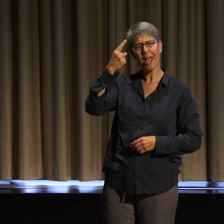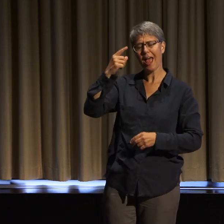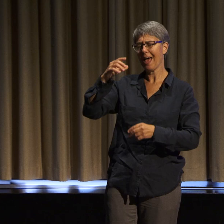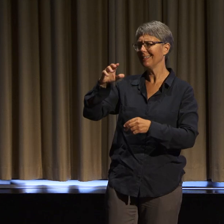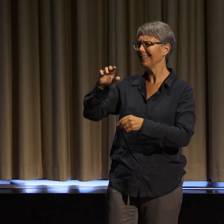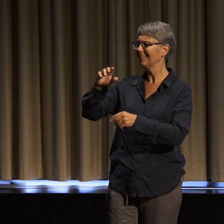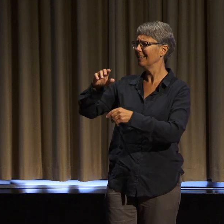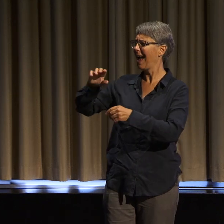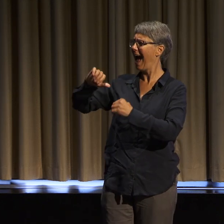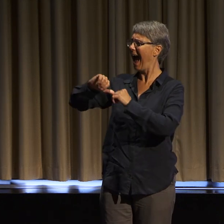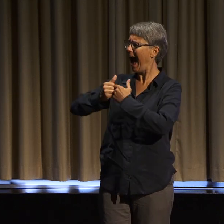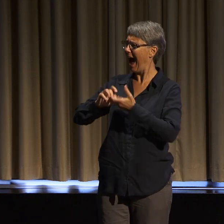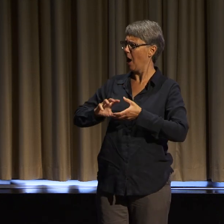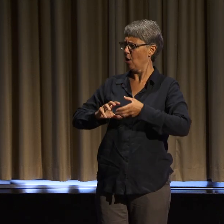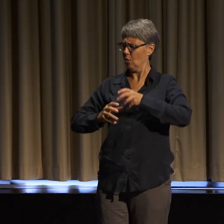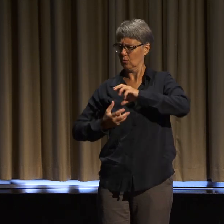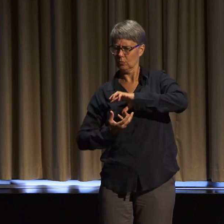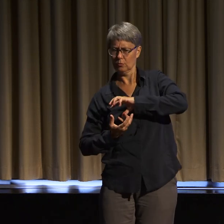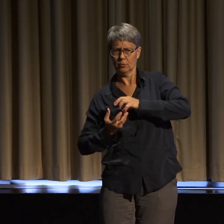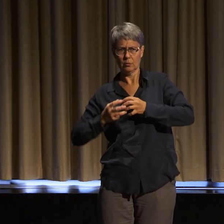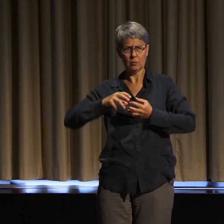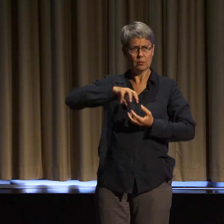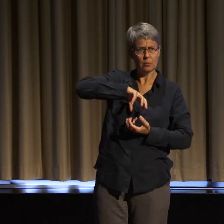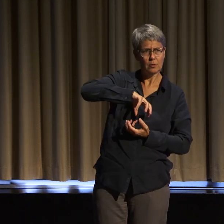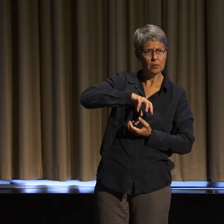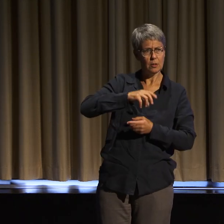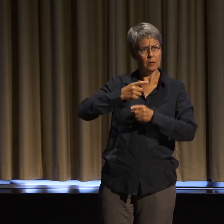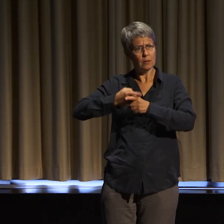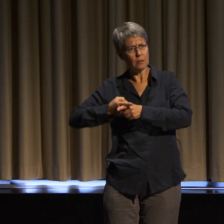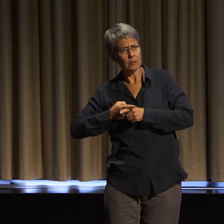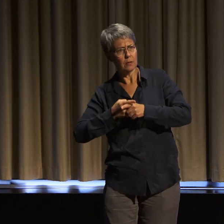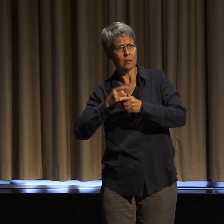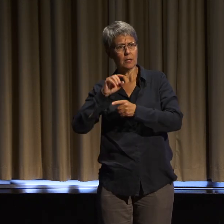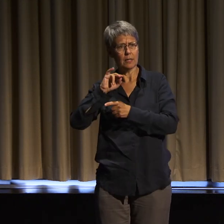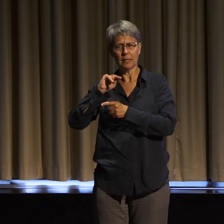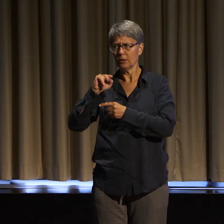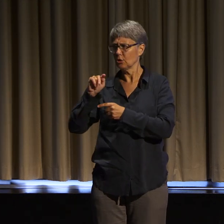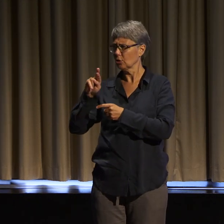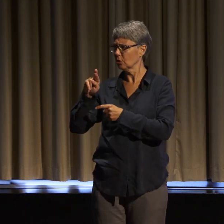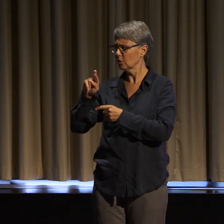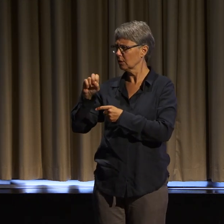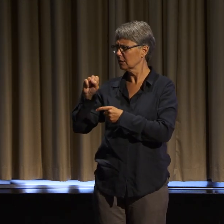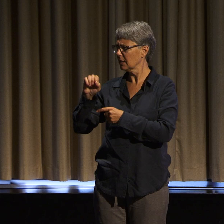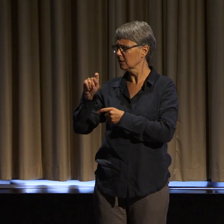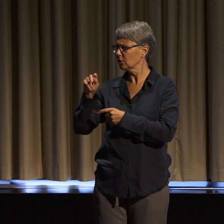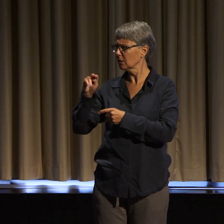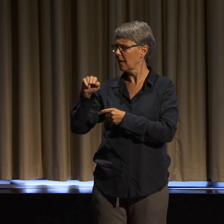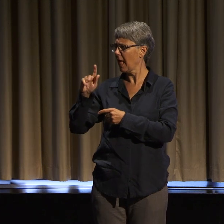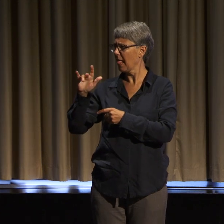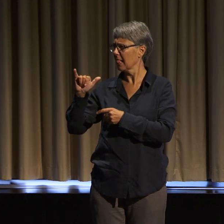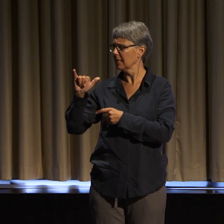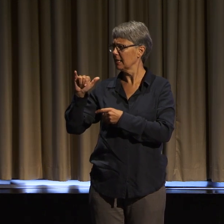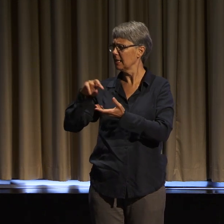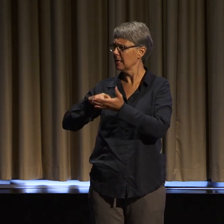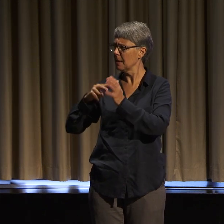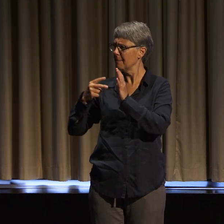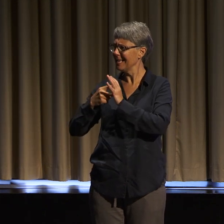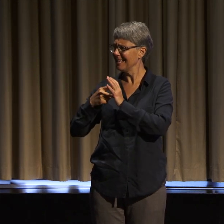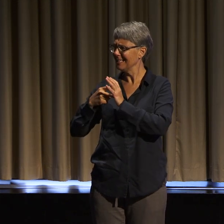learn how to hold and value difference and contradictions. So for example, you can be both oppressed and privileged